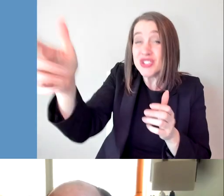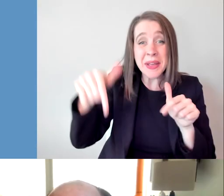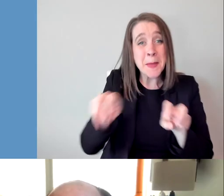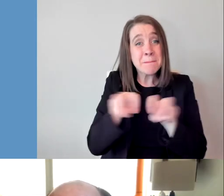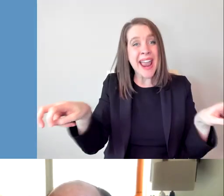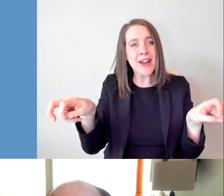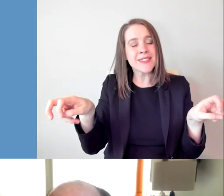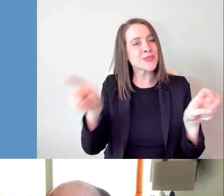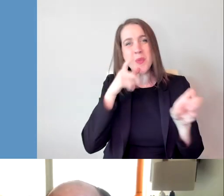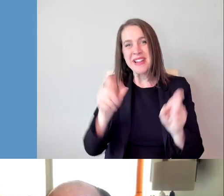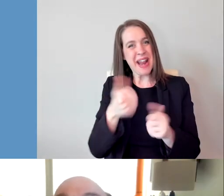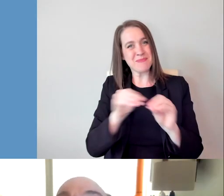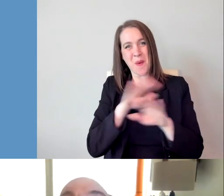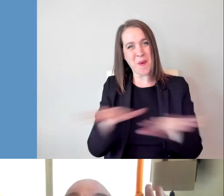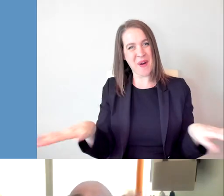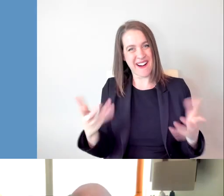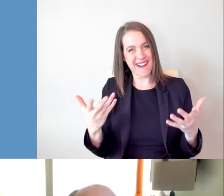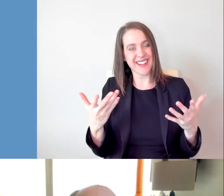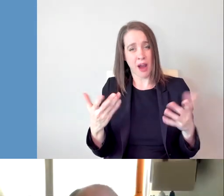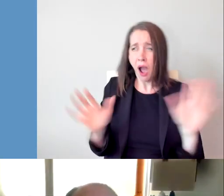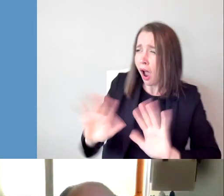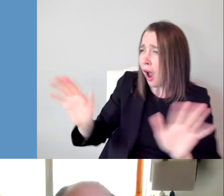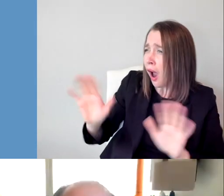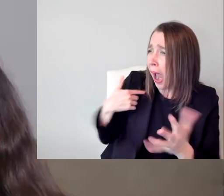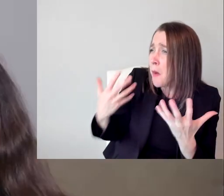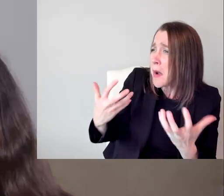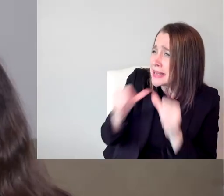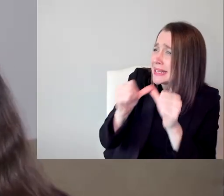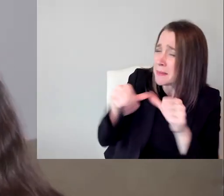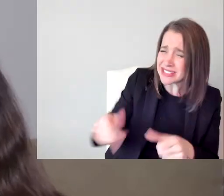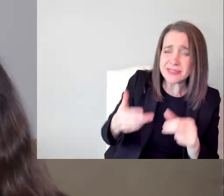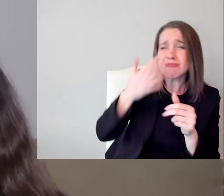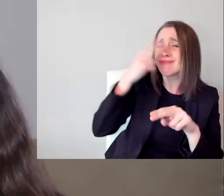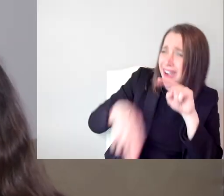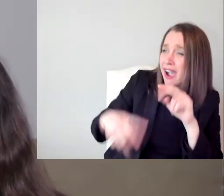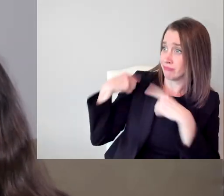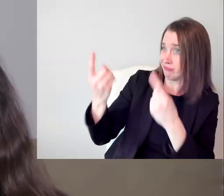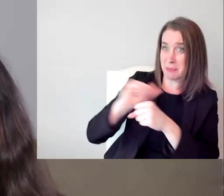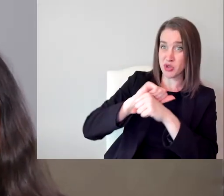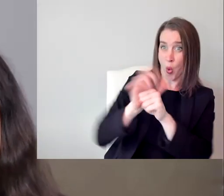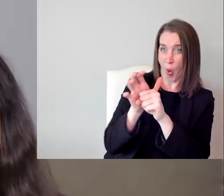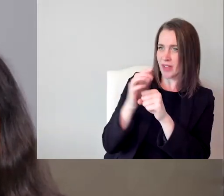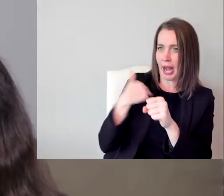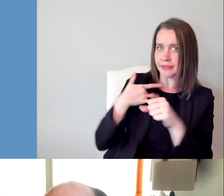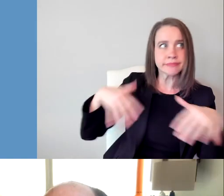This is the most fun I've had since the pandemic started. I think that one thing that would really change everything,